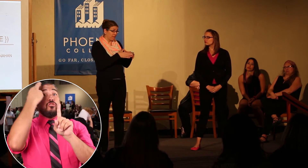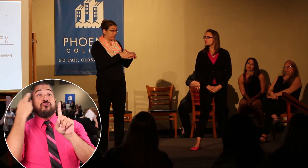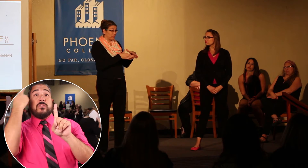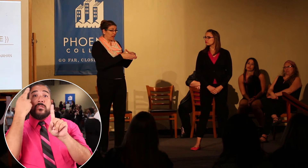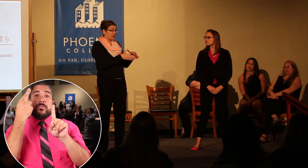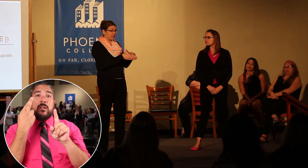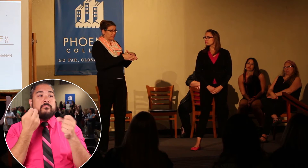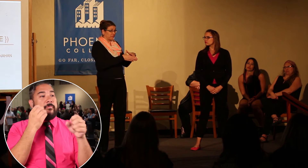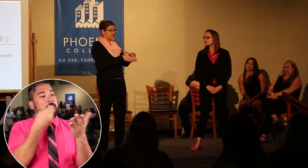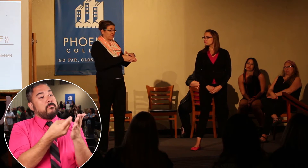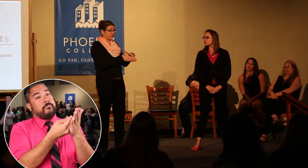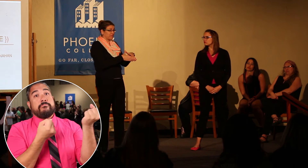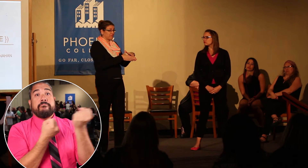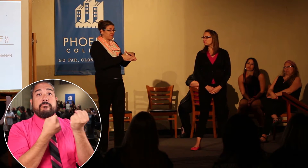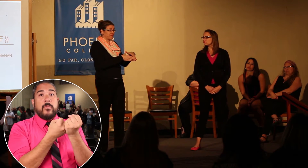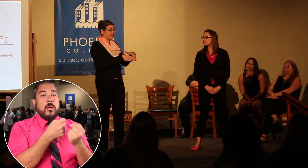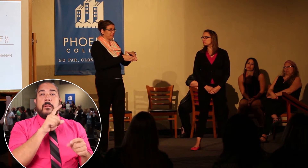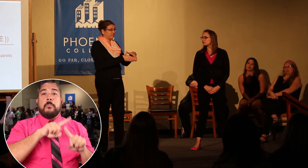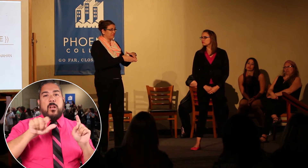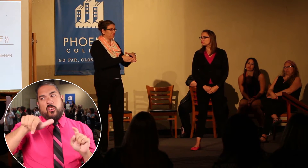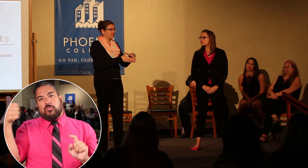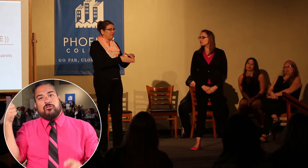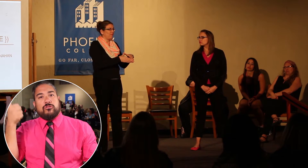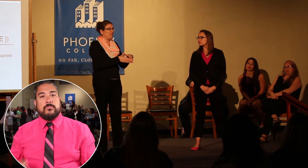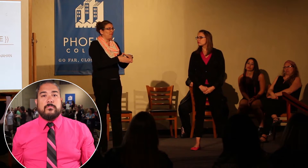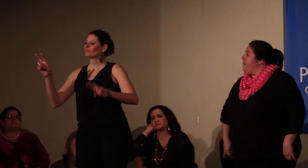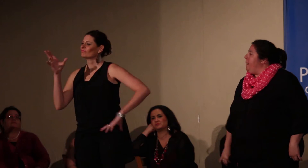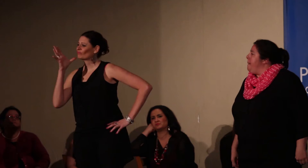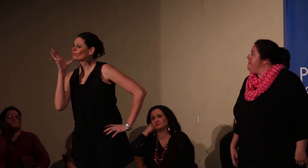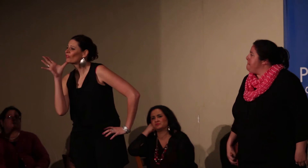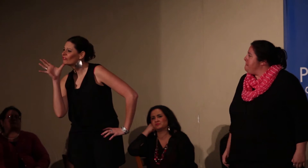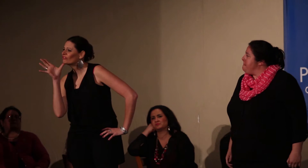But the monologues aren’t only meant to fund these causes.